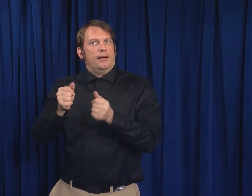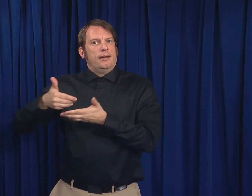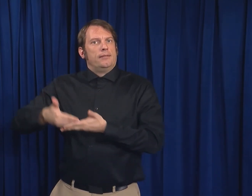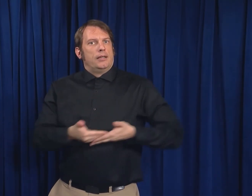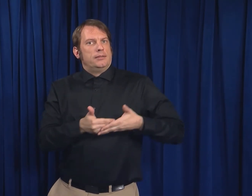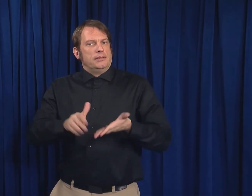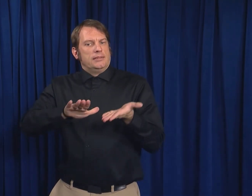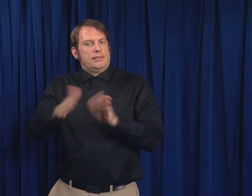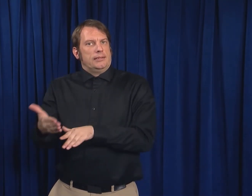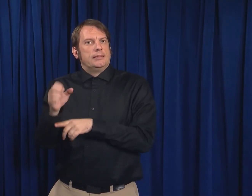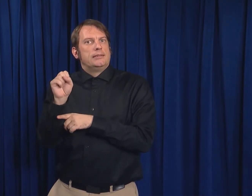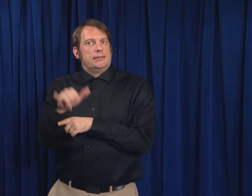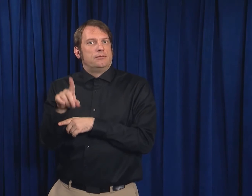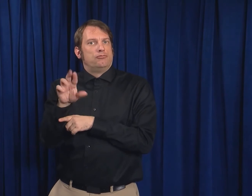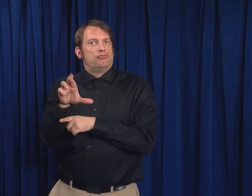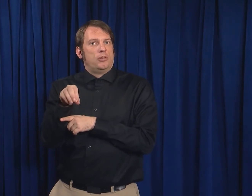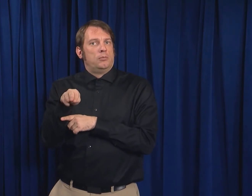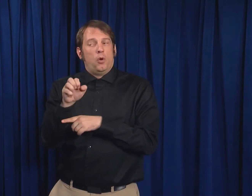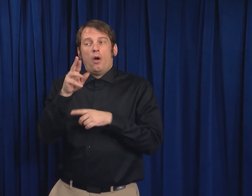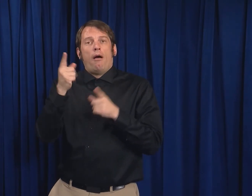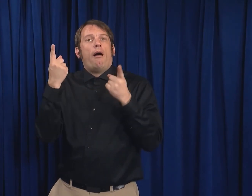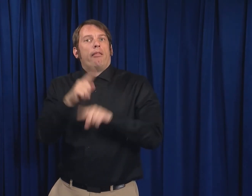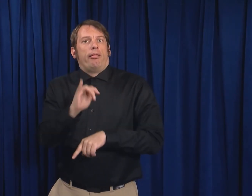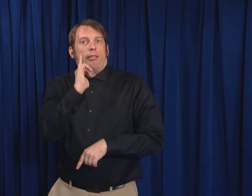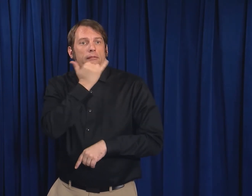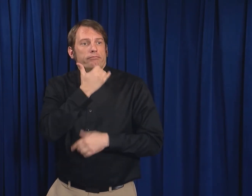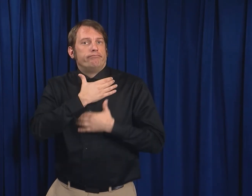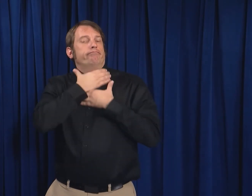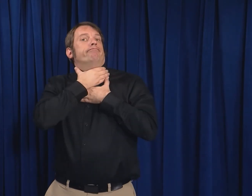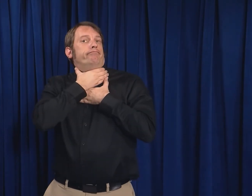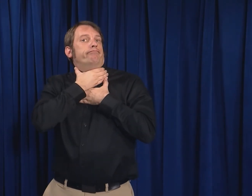or accidental suffocation and strangulation.